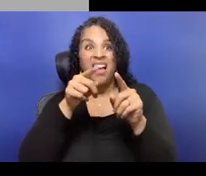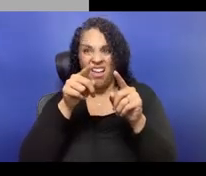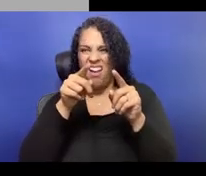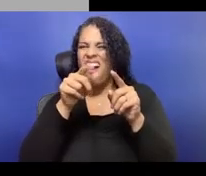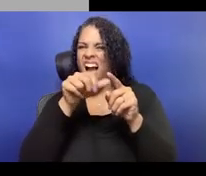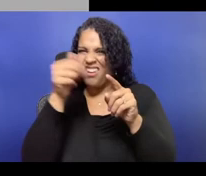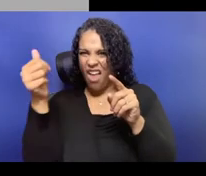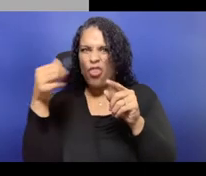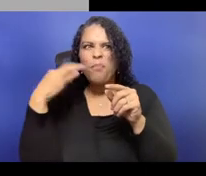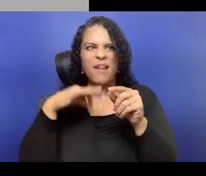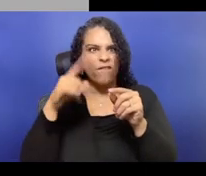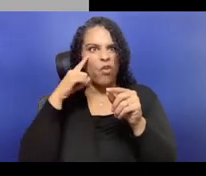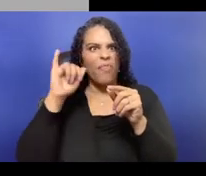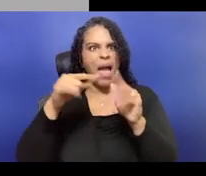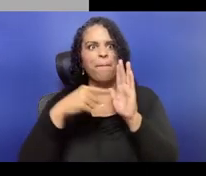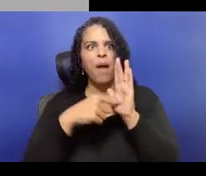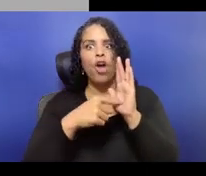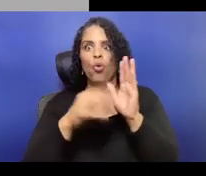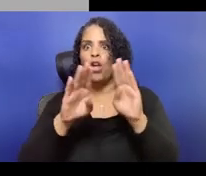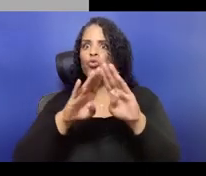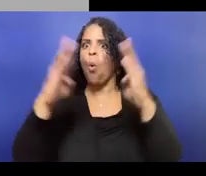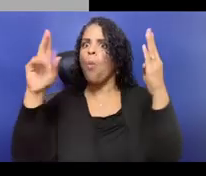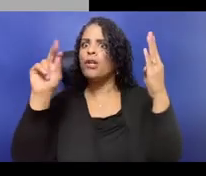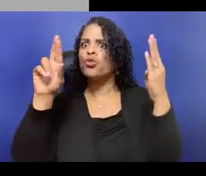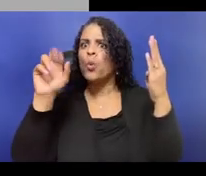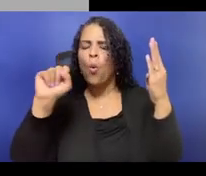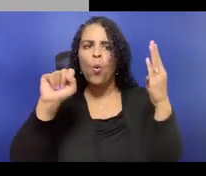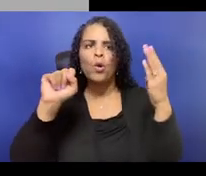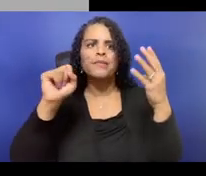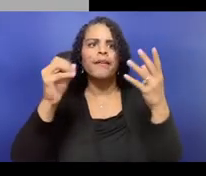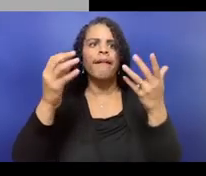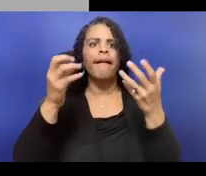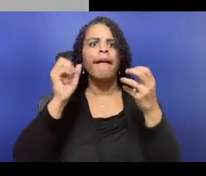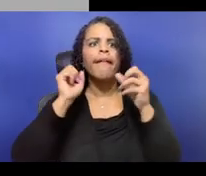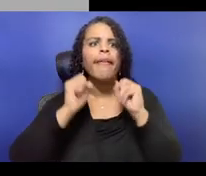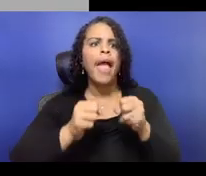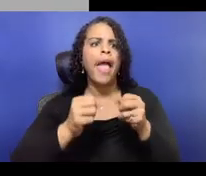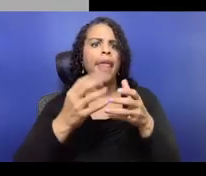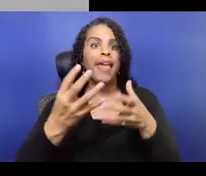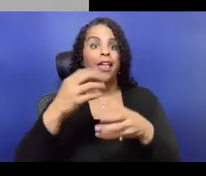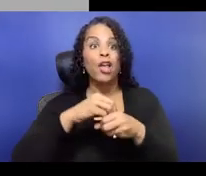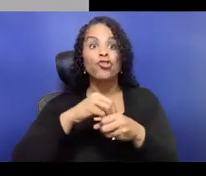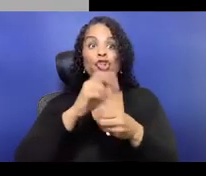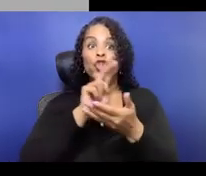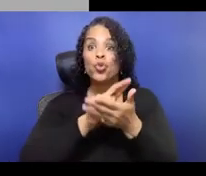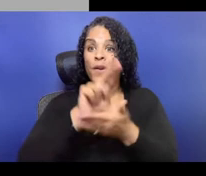but at some point a decision was made to remove all financial, requirements for a financial transaction